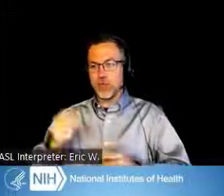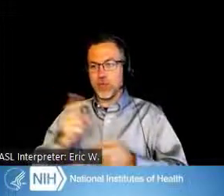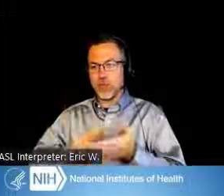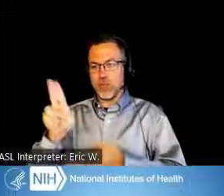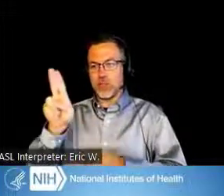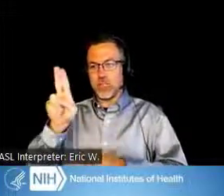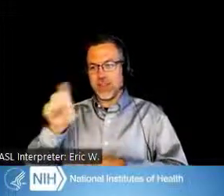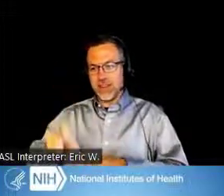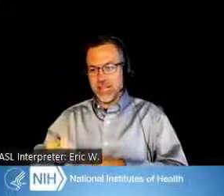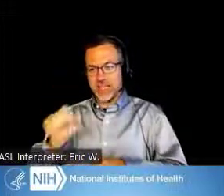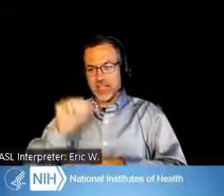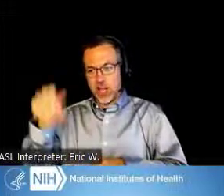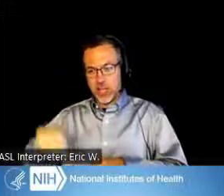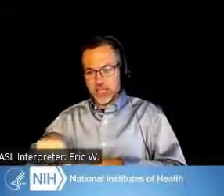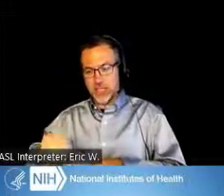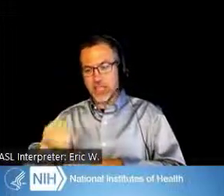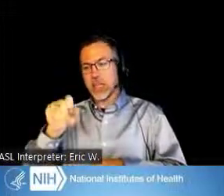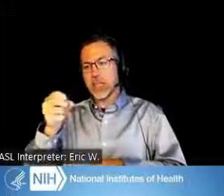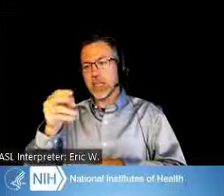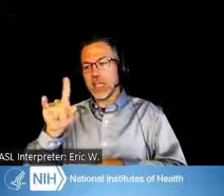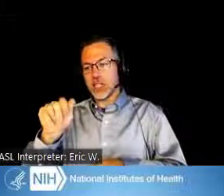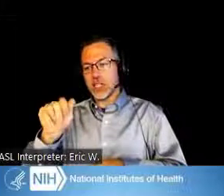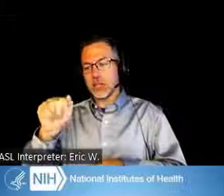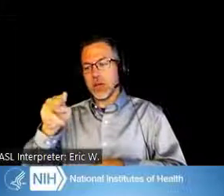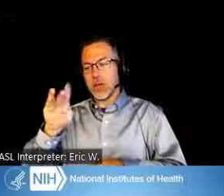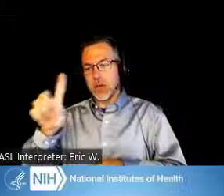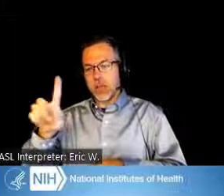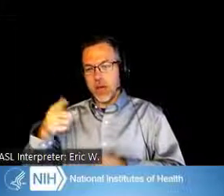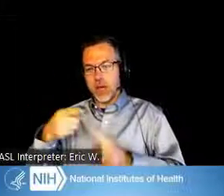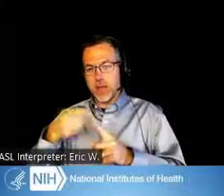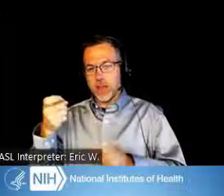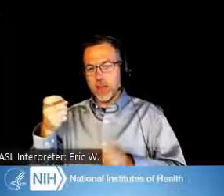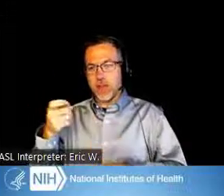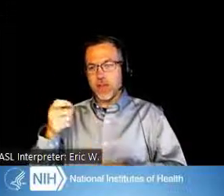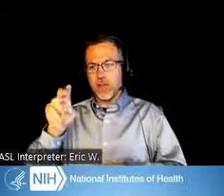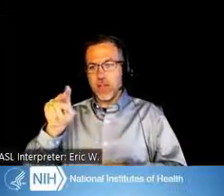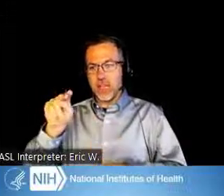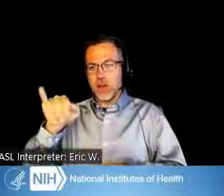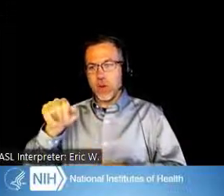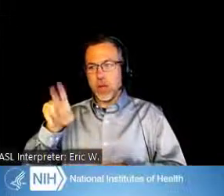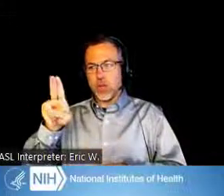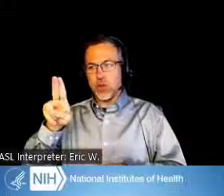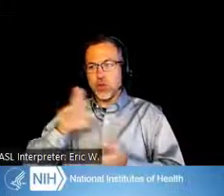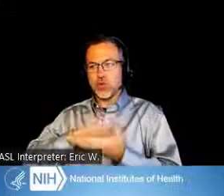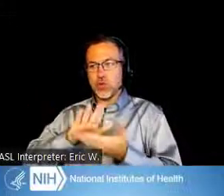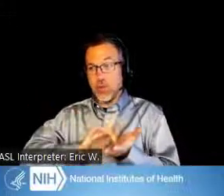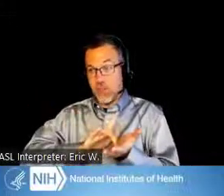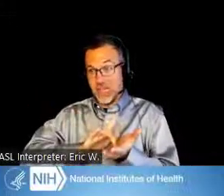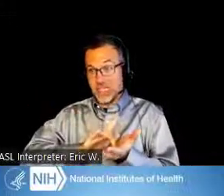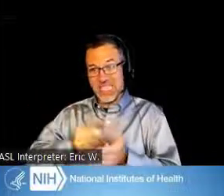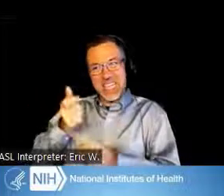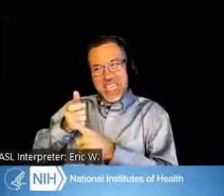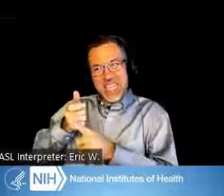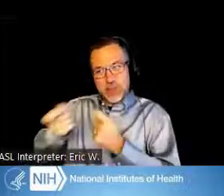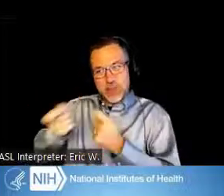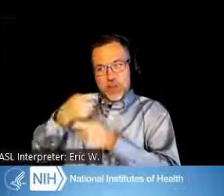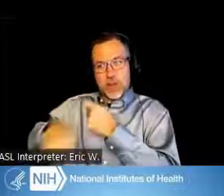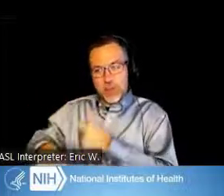and Ismail Ahmed from NYU School of Medicine, who is sitting in for Antentor Hinton,